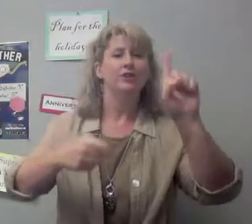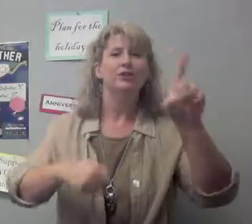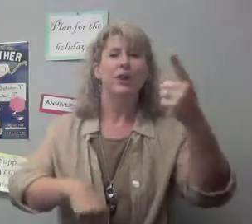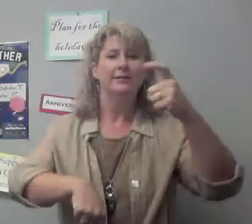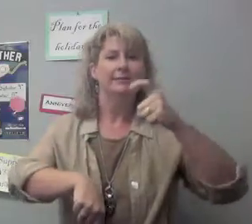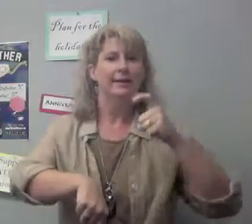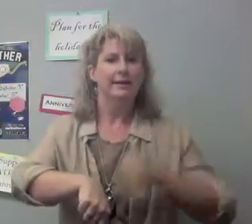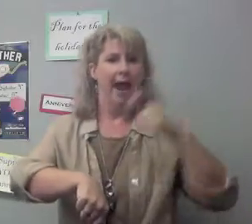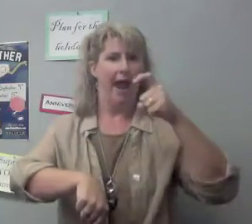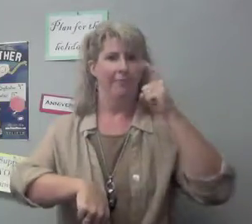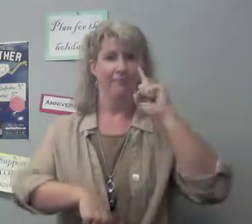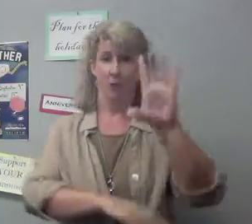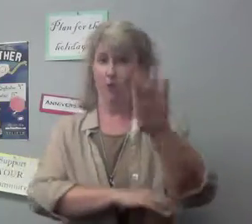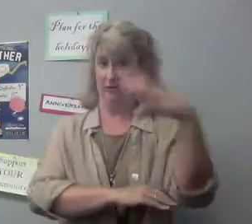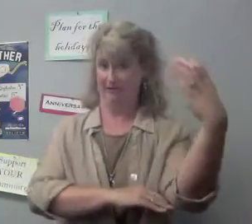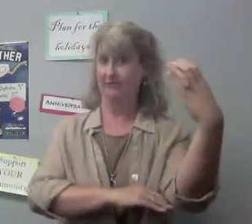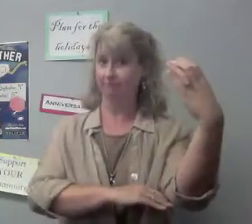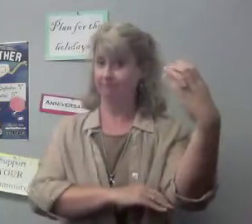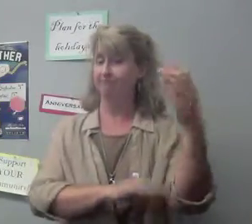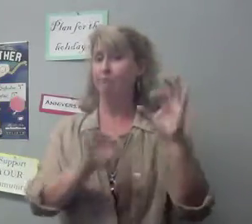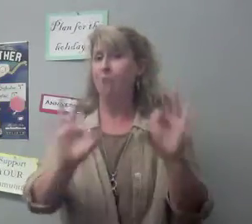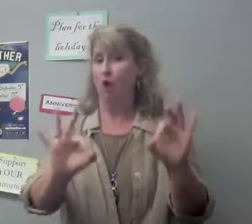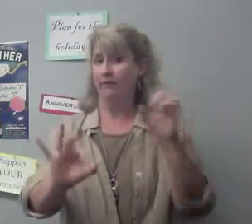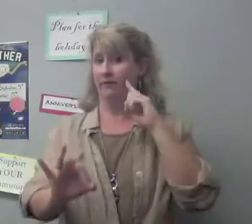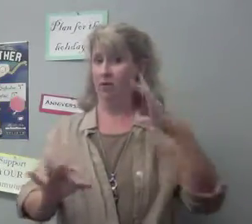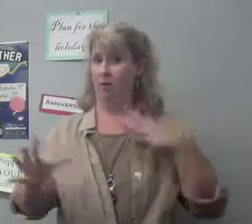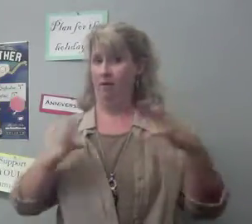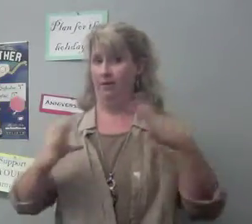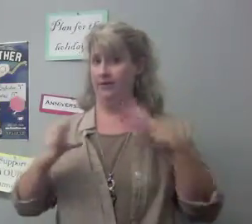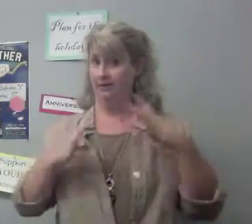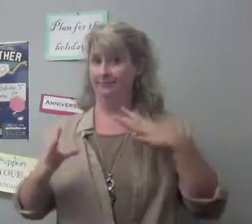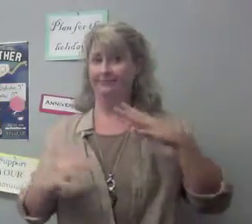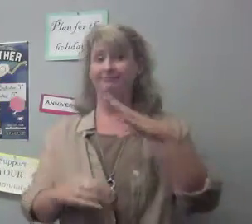Just in time for Christmas and it's perfect for the holidays!..